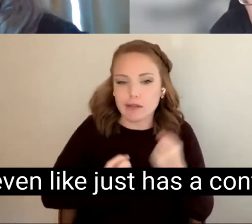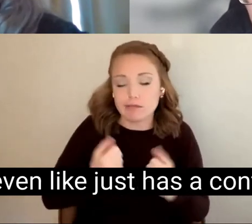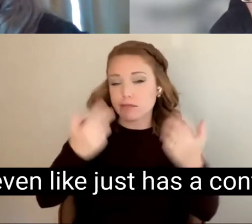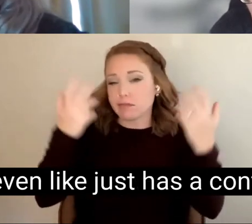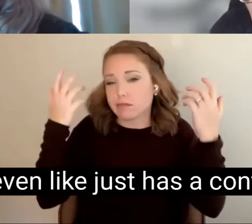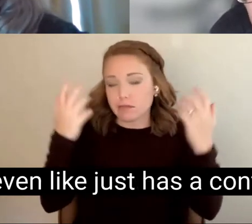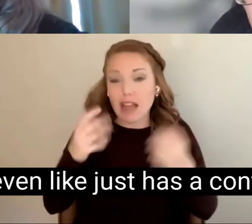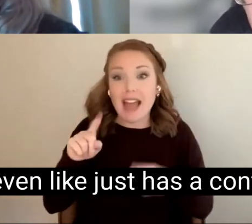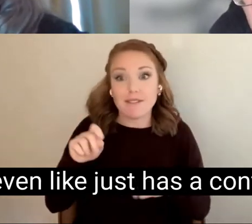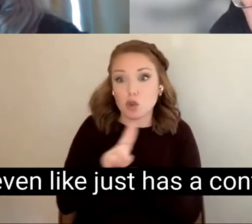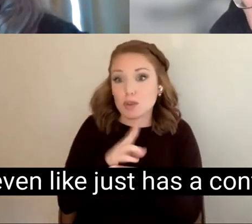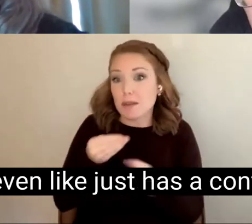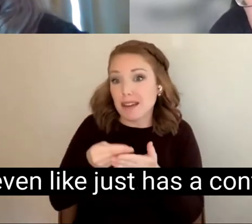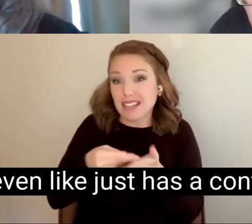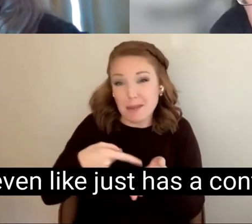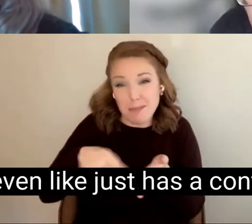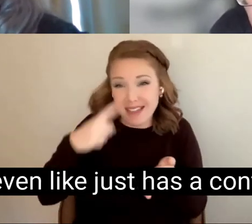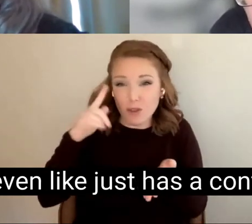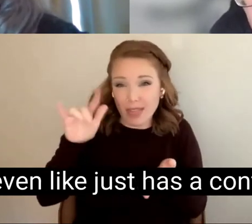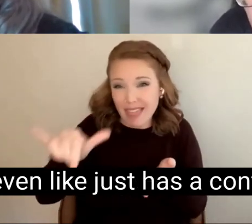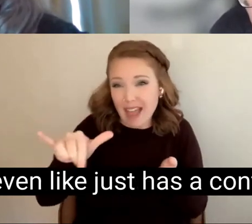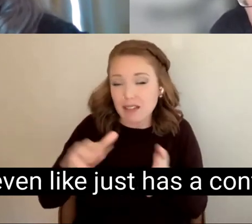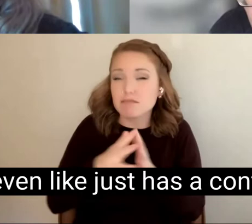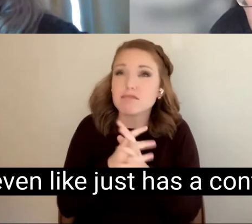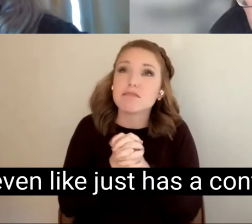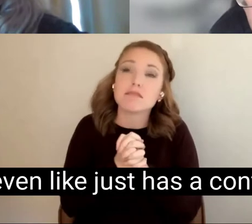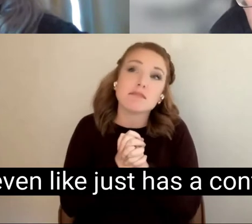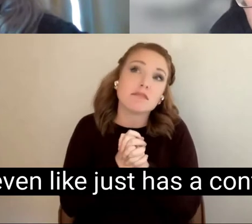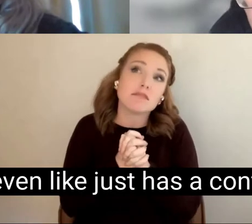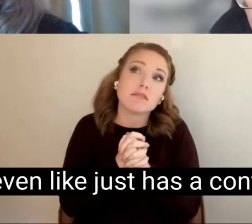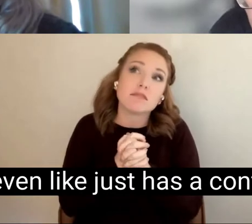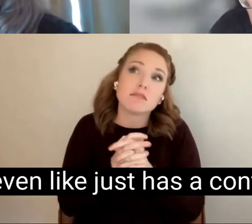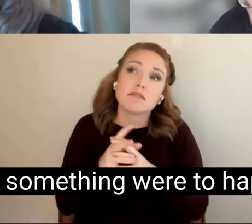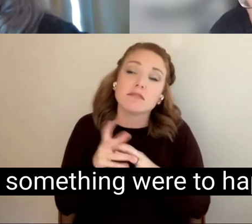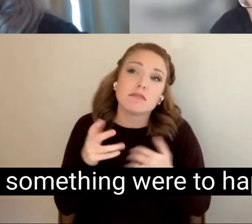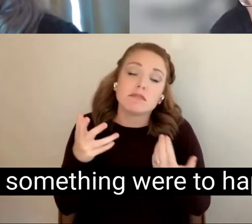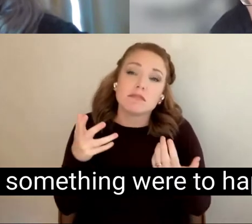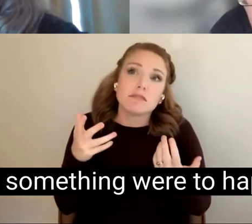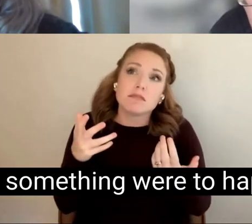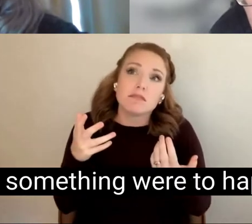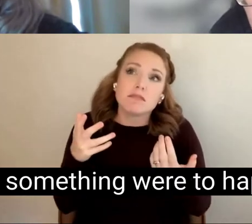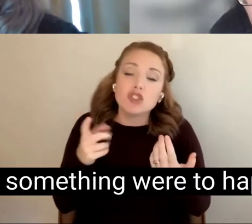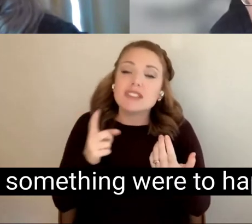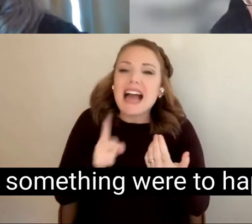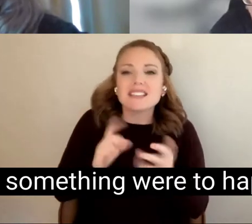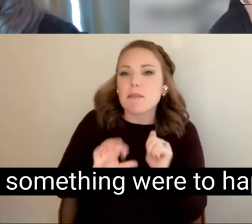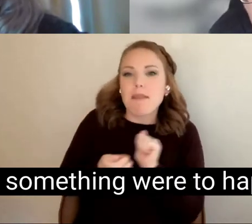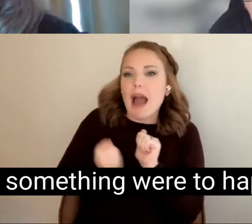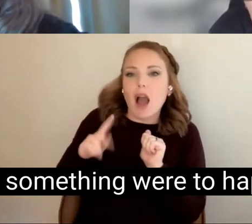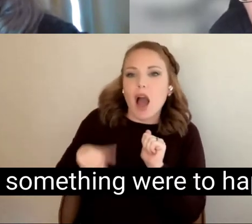that or even like just has a contingency, like it's something were to happen at